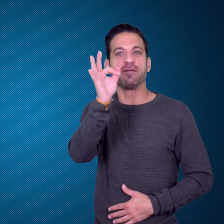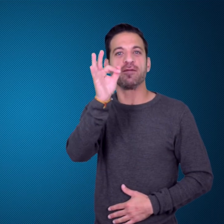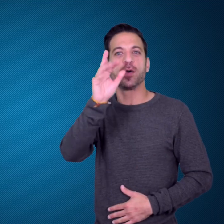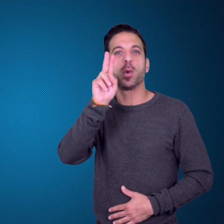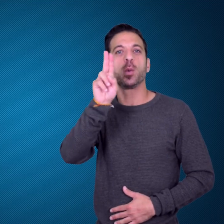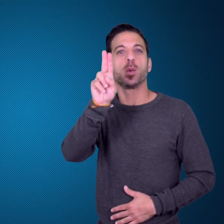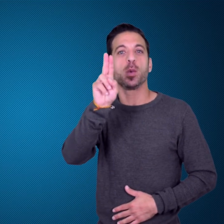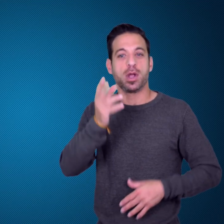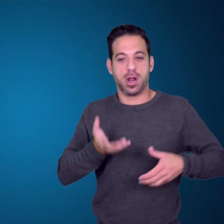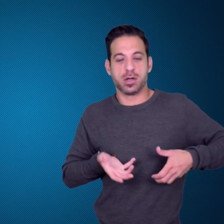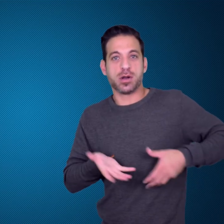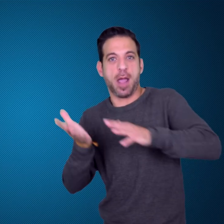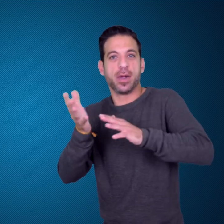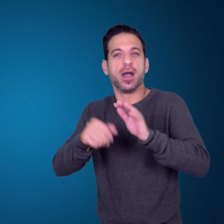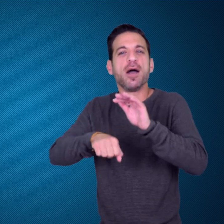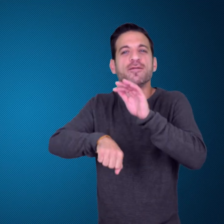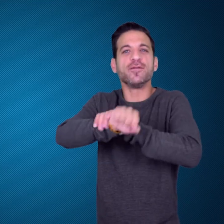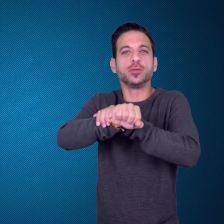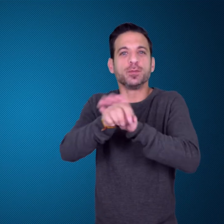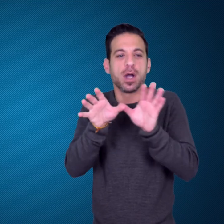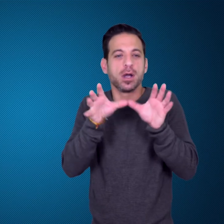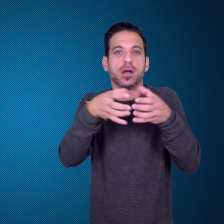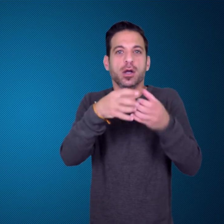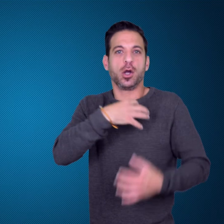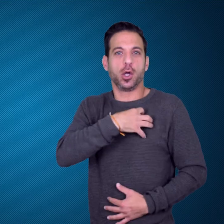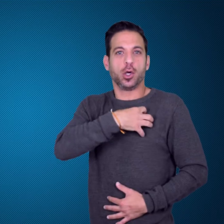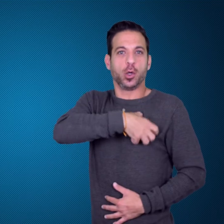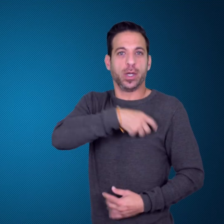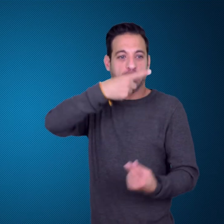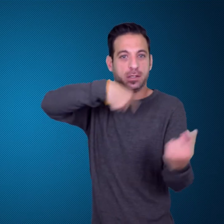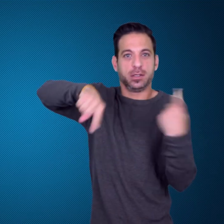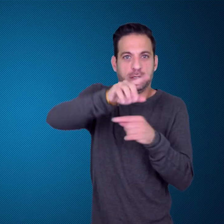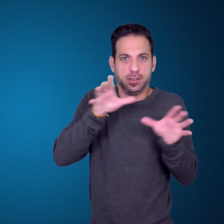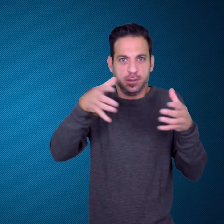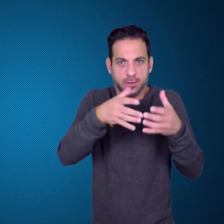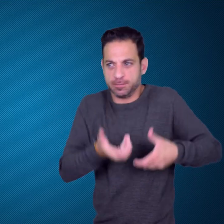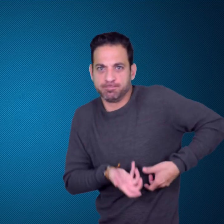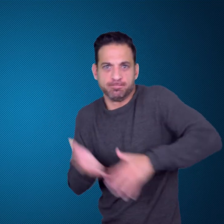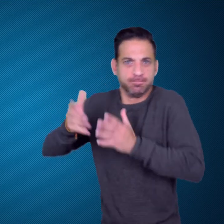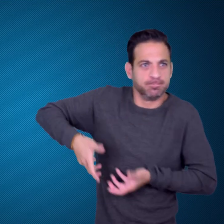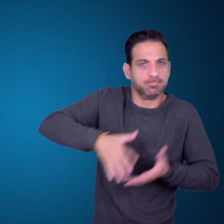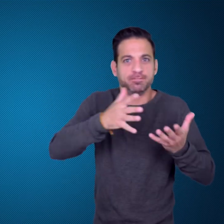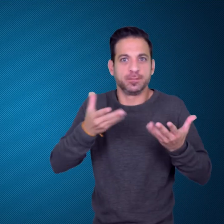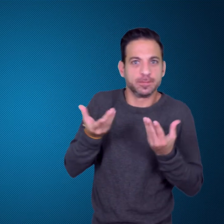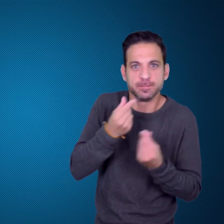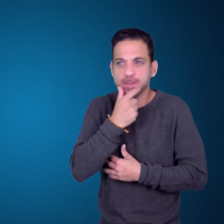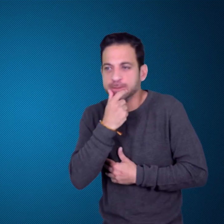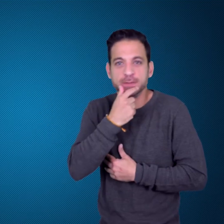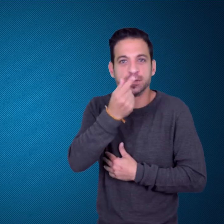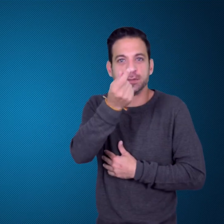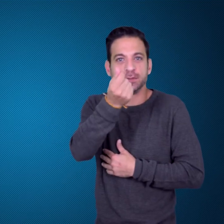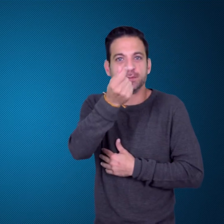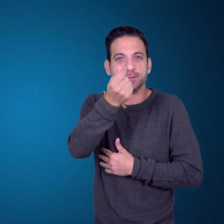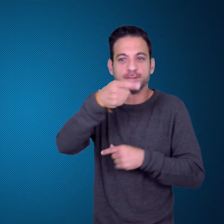The Rugby Football Union (RFU) has cut funding